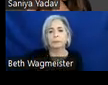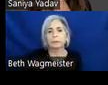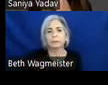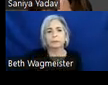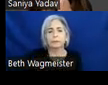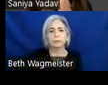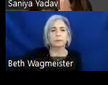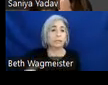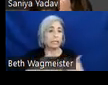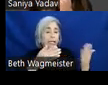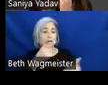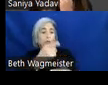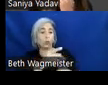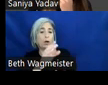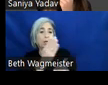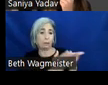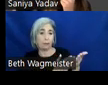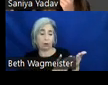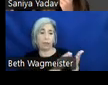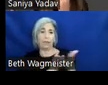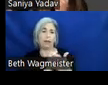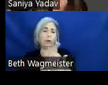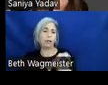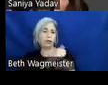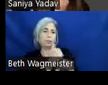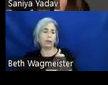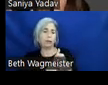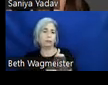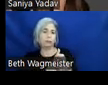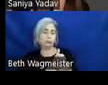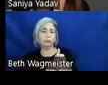Here is one of our components where we had to build from the ground up. It is a date